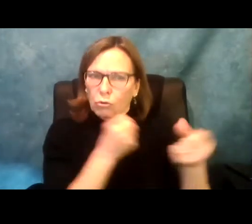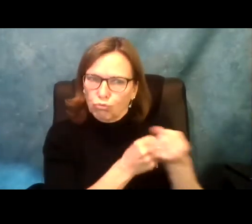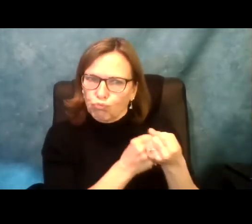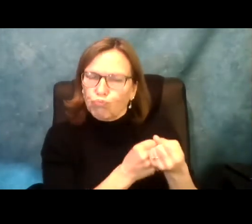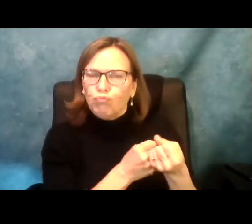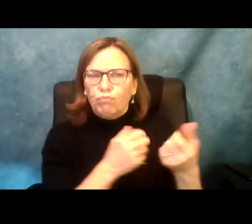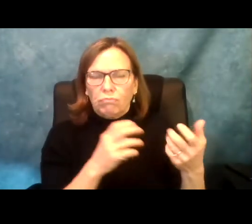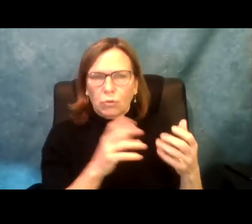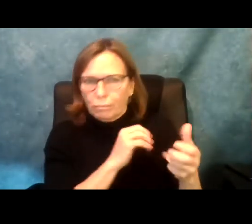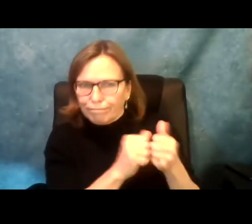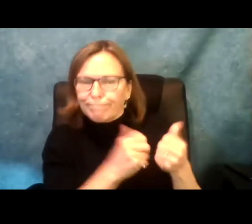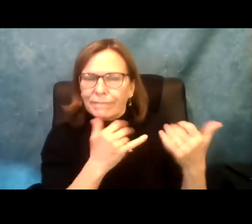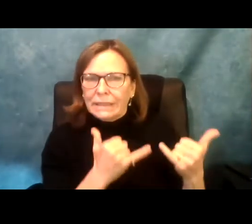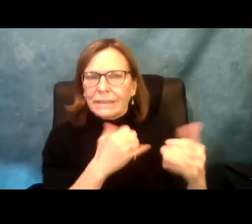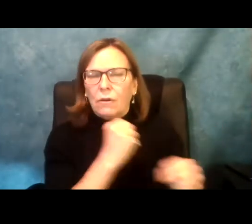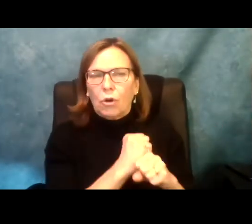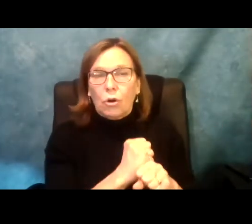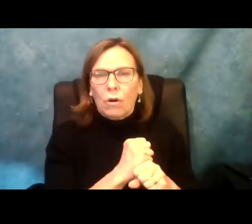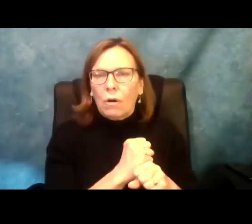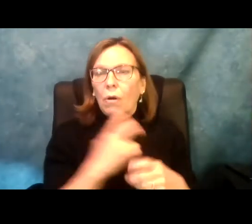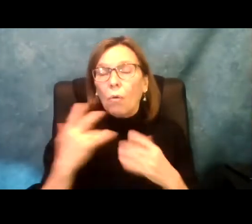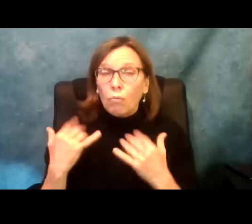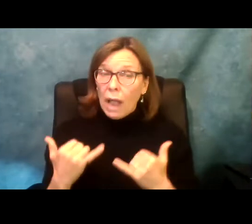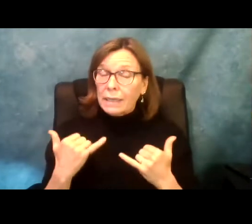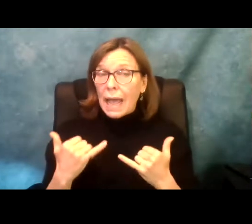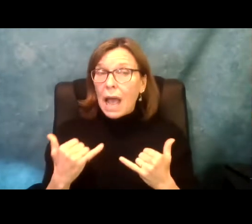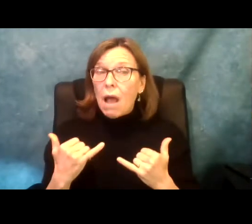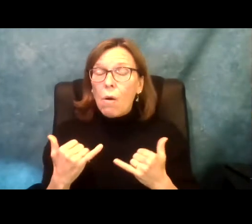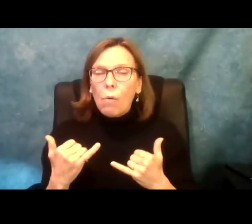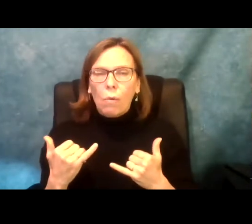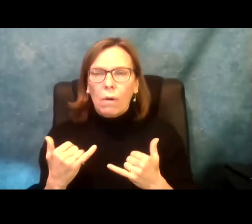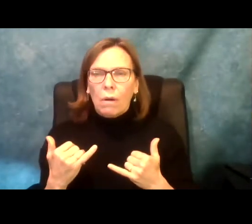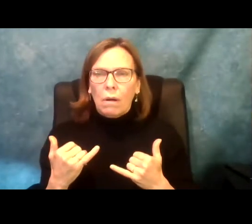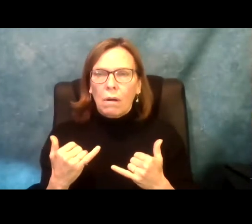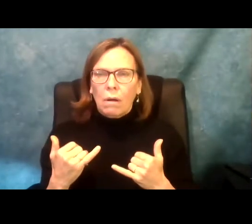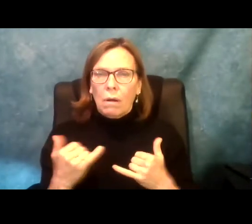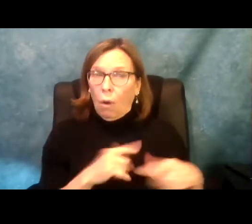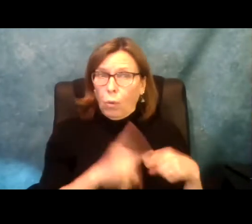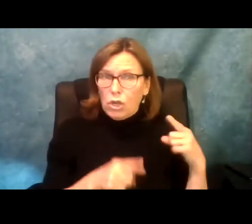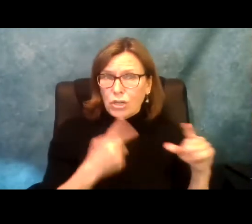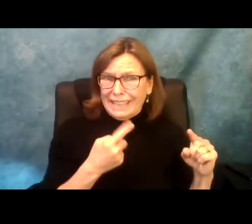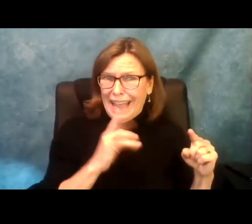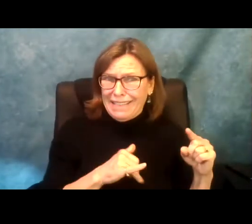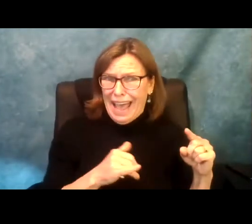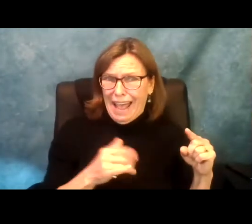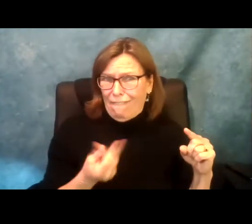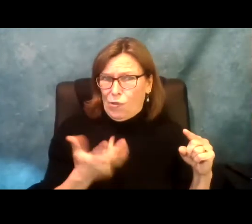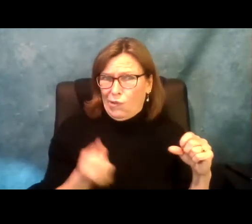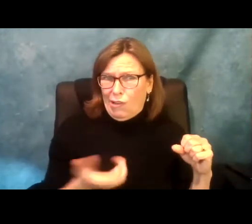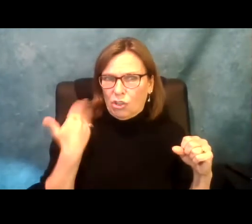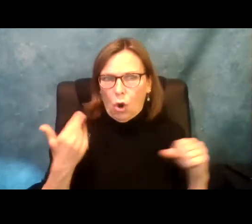we could do this year. And one of the things I had been saying, we are